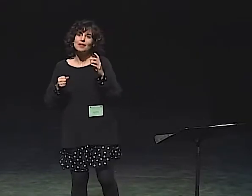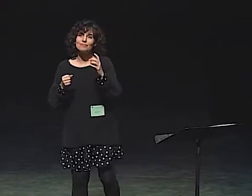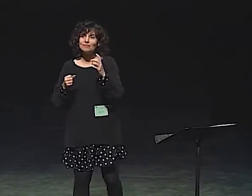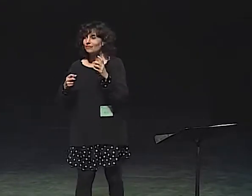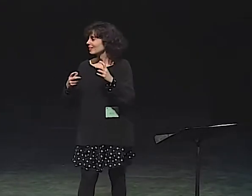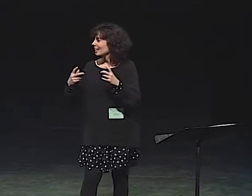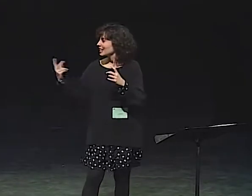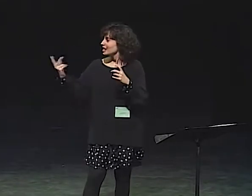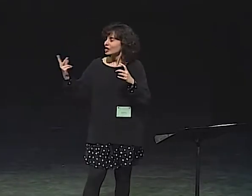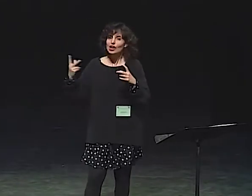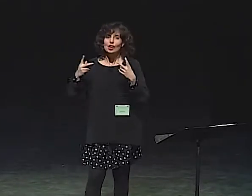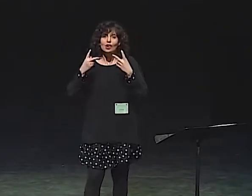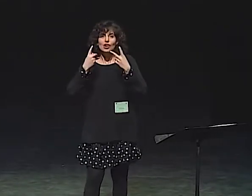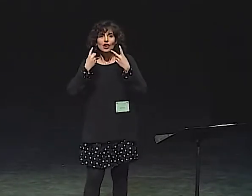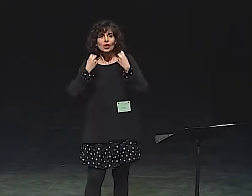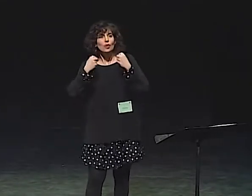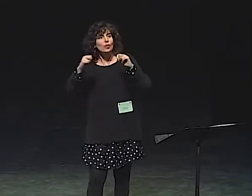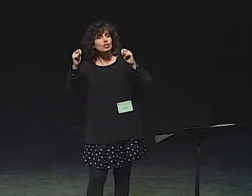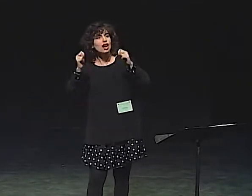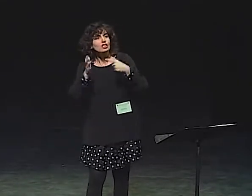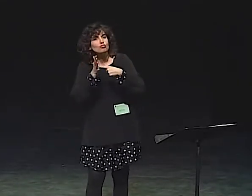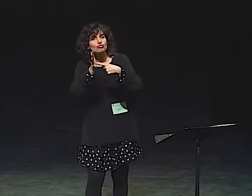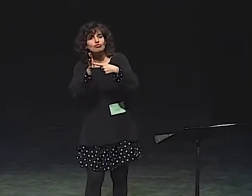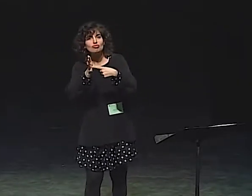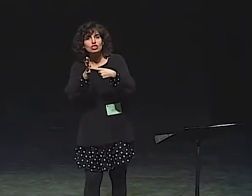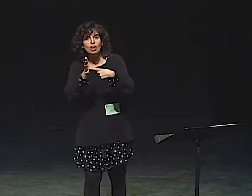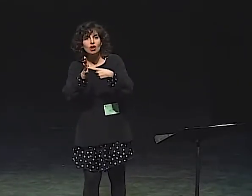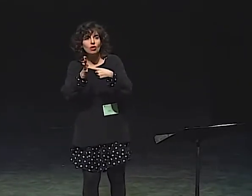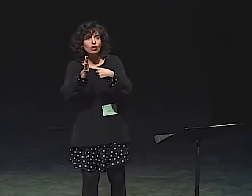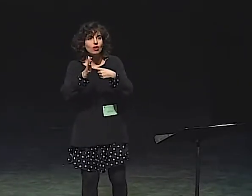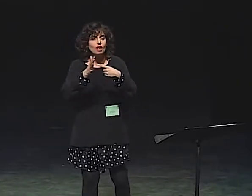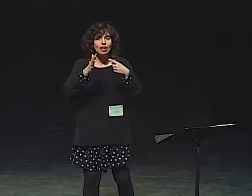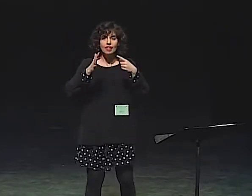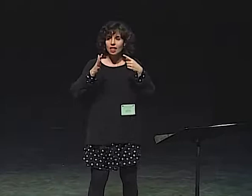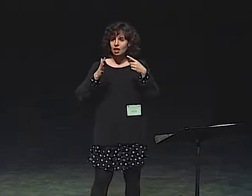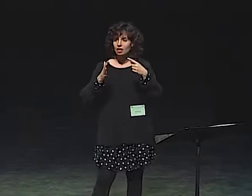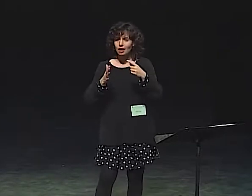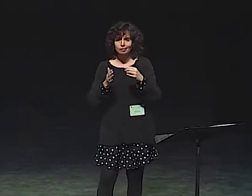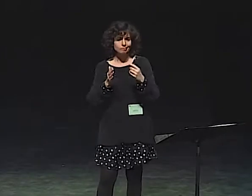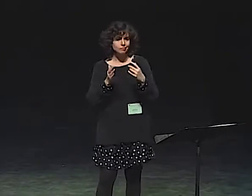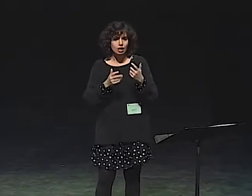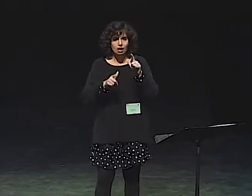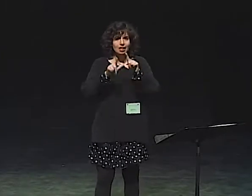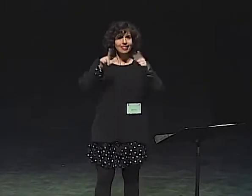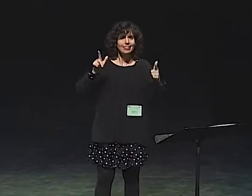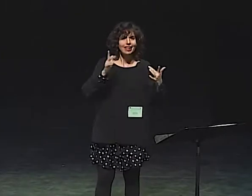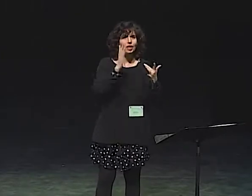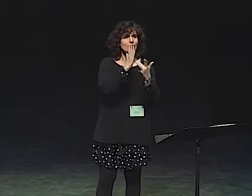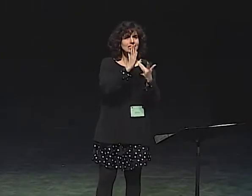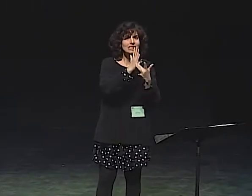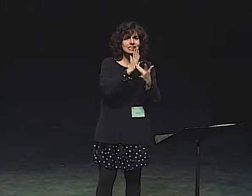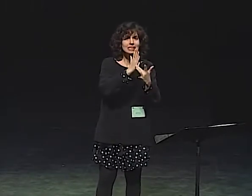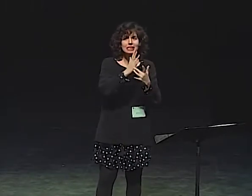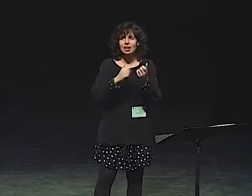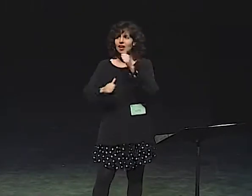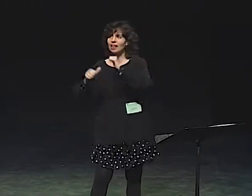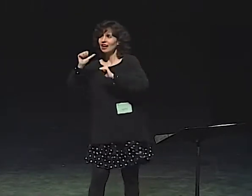IN CONCLUSION HERE? OK. WE TRY TO...